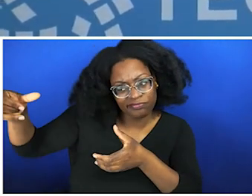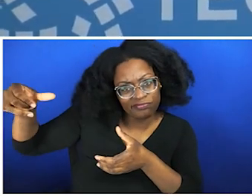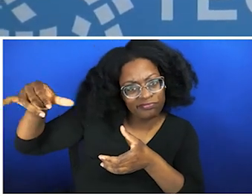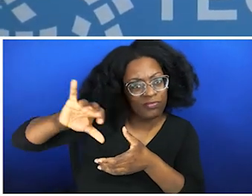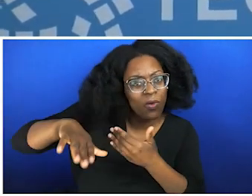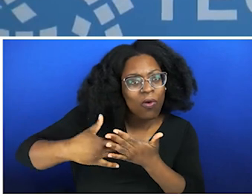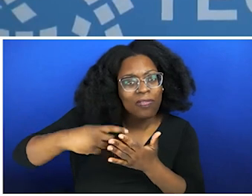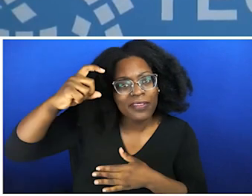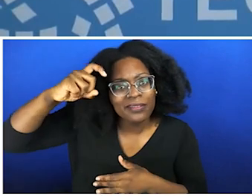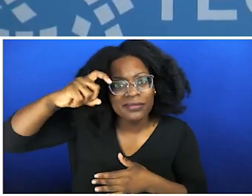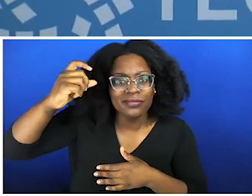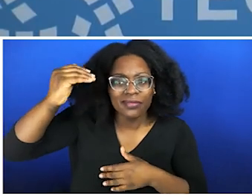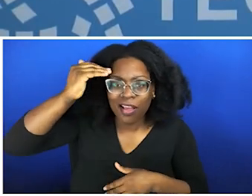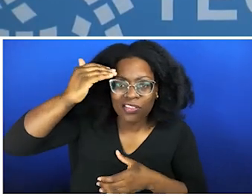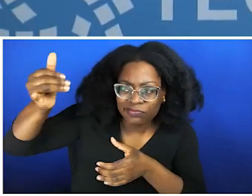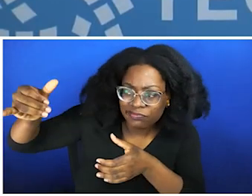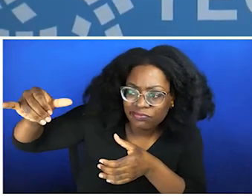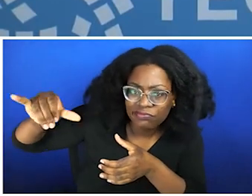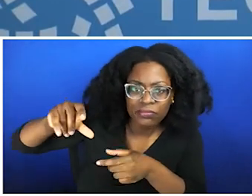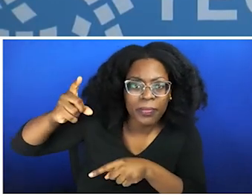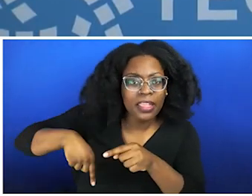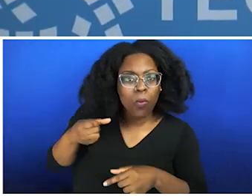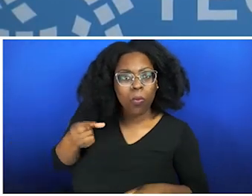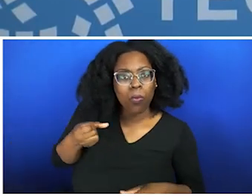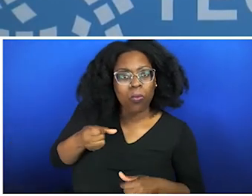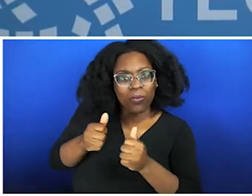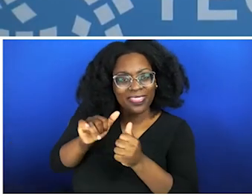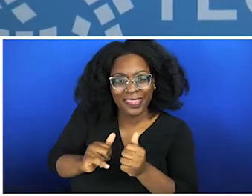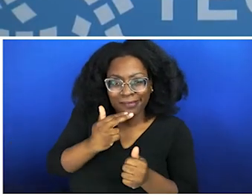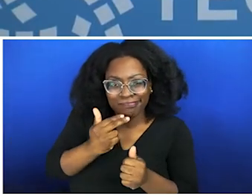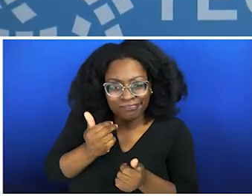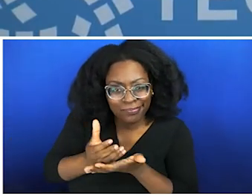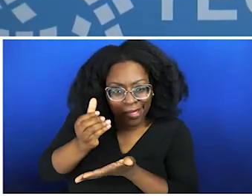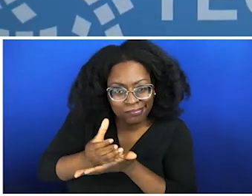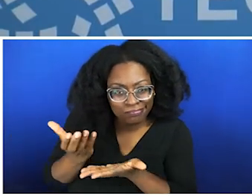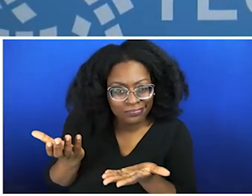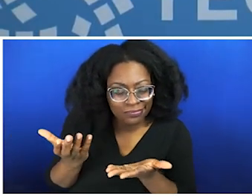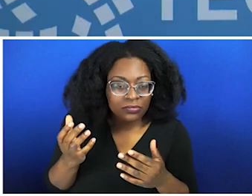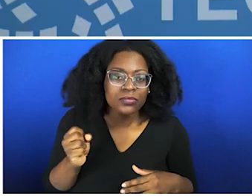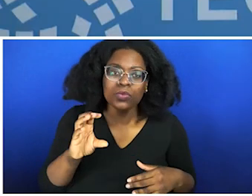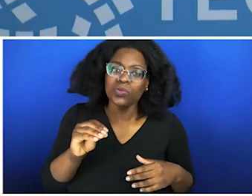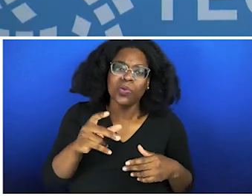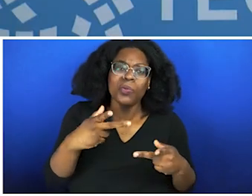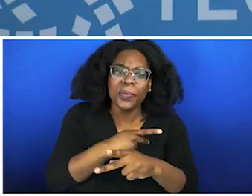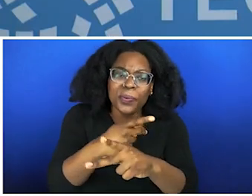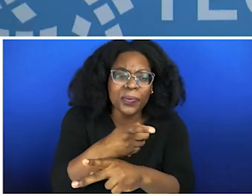top of that. Attempts to avoid or numb, this is where addictions come in. They all have their root in intergenerational trauma.